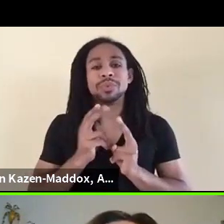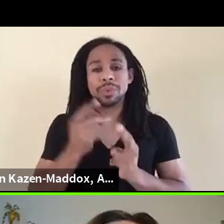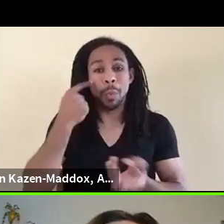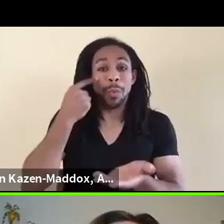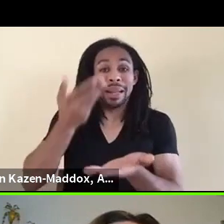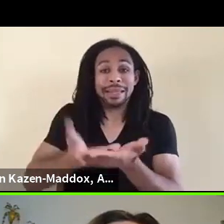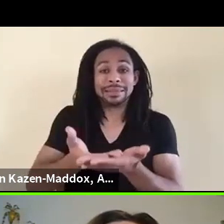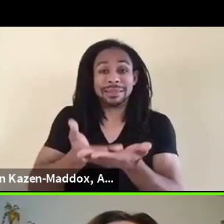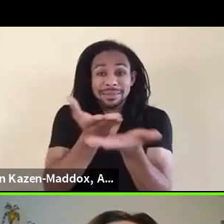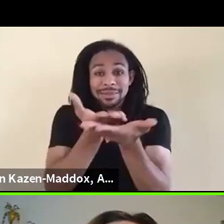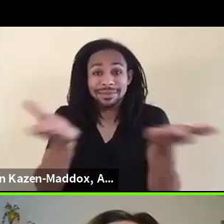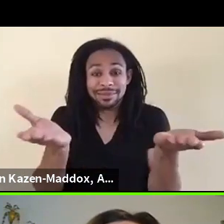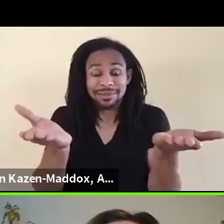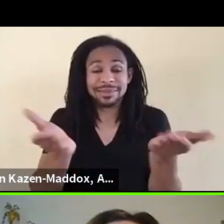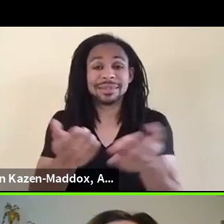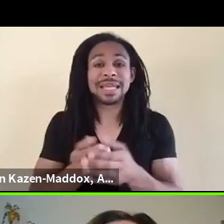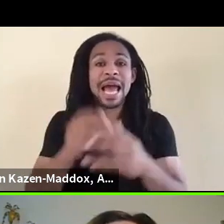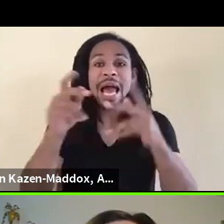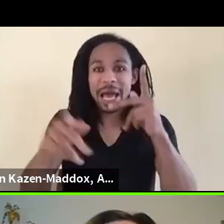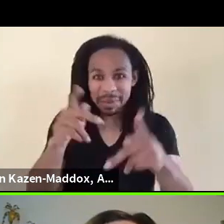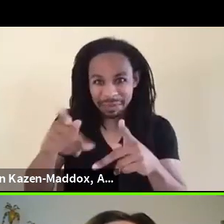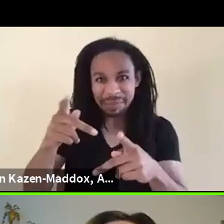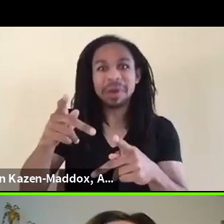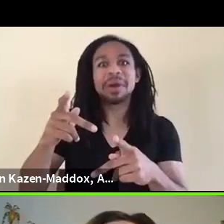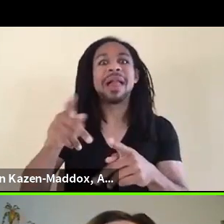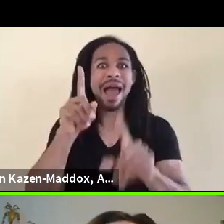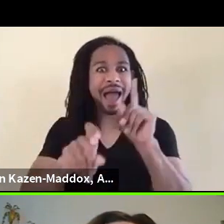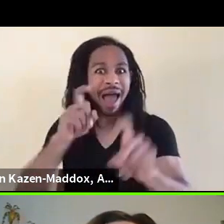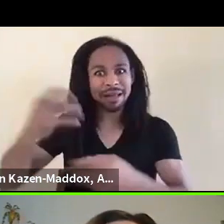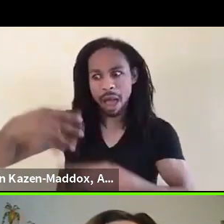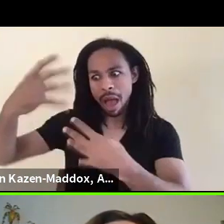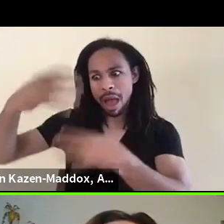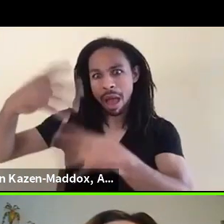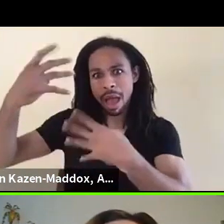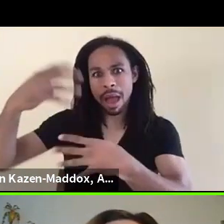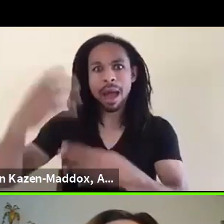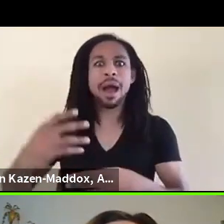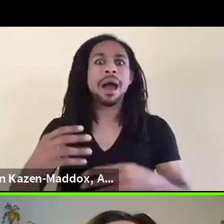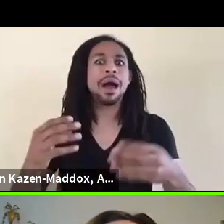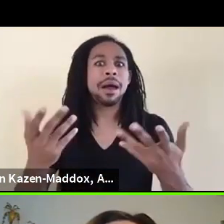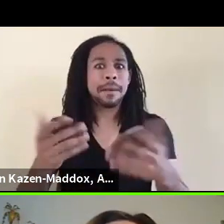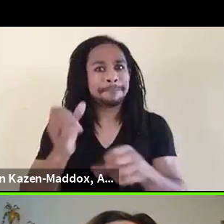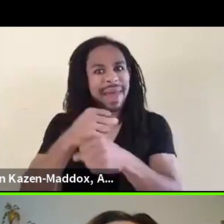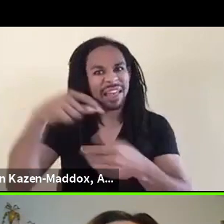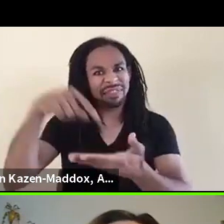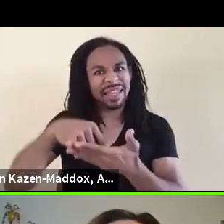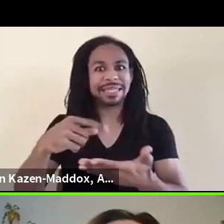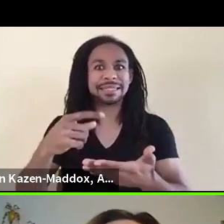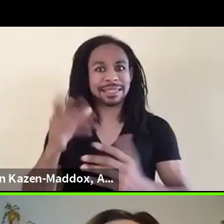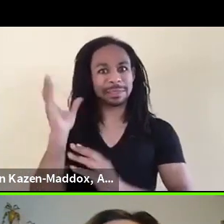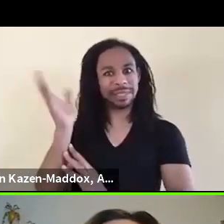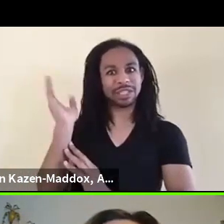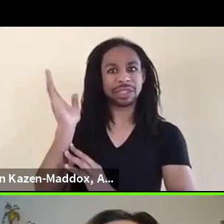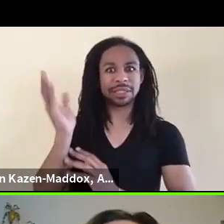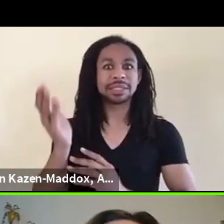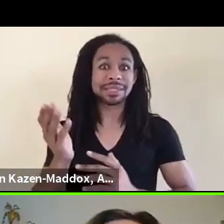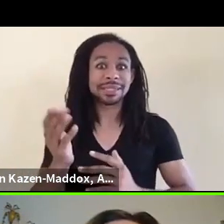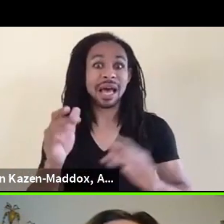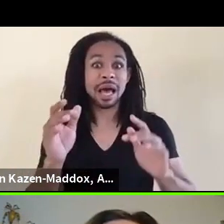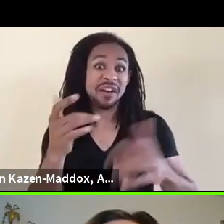People are asking in the chat, lots and lots of requests for us to make these speeches available. The session is being recorded,